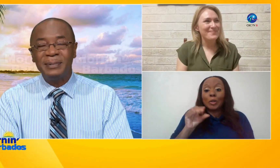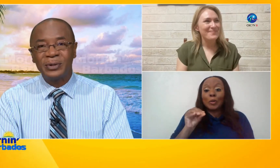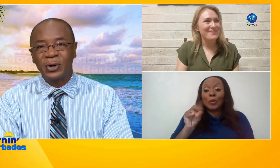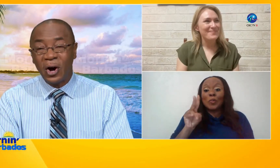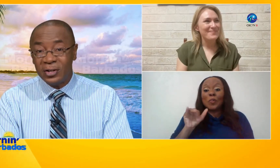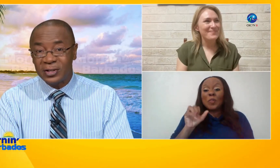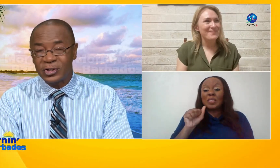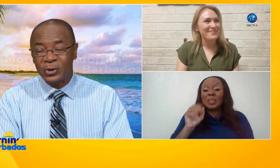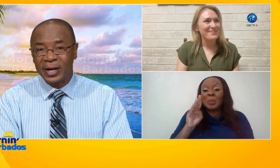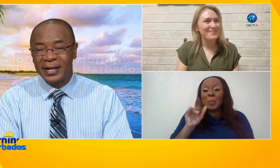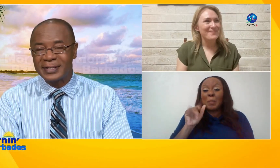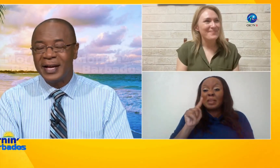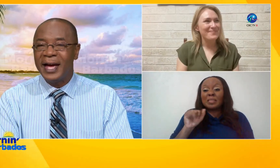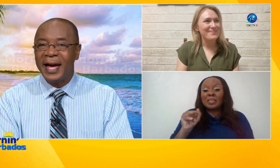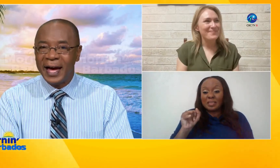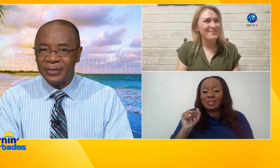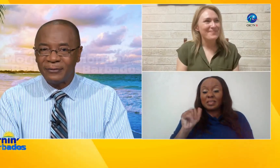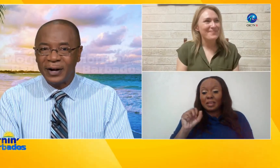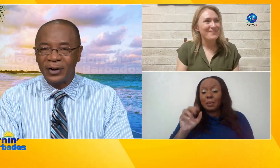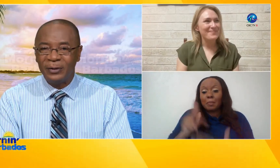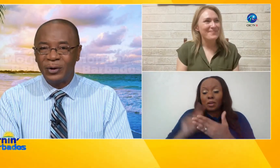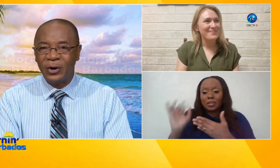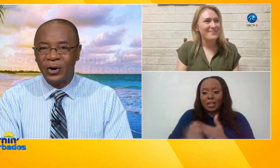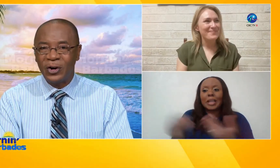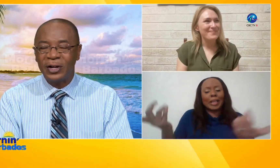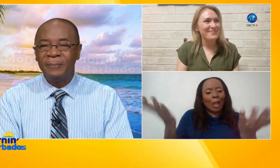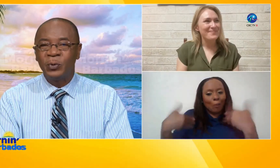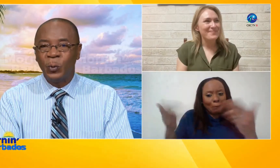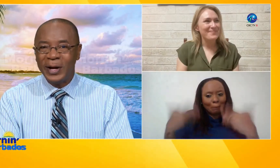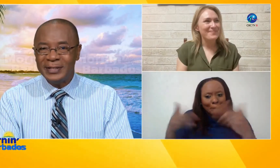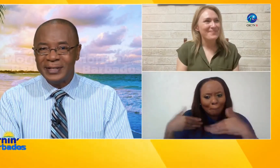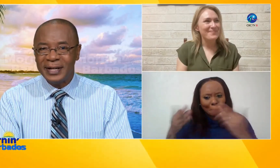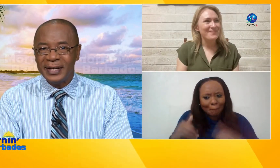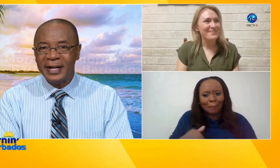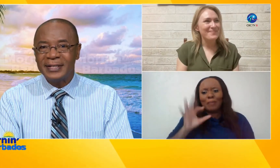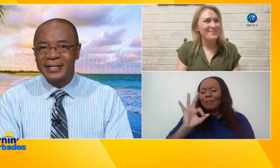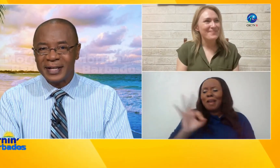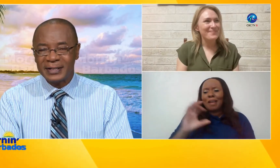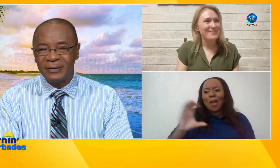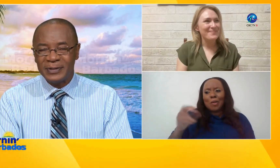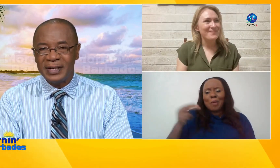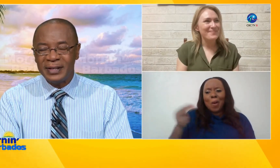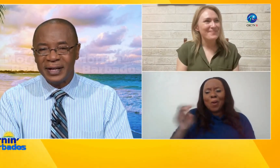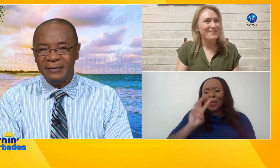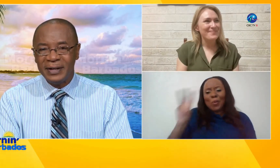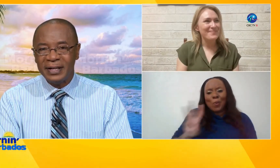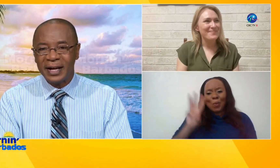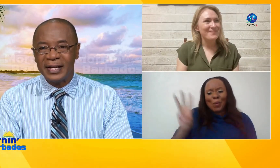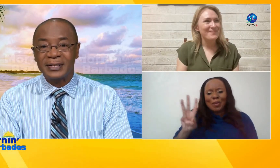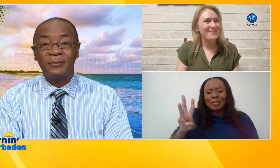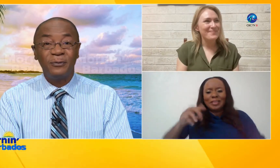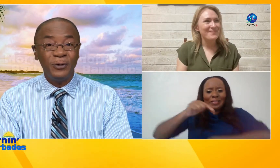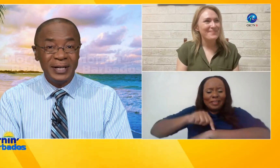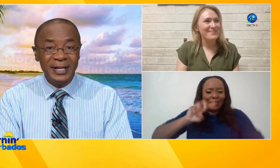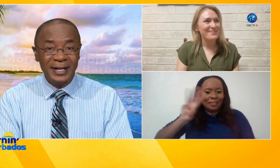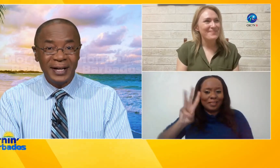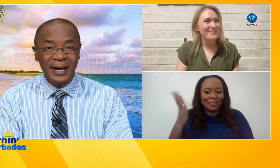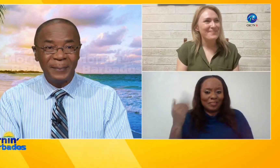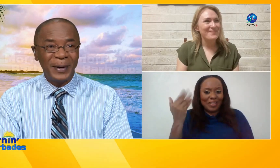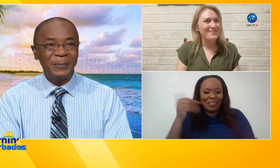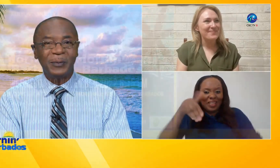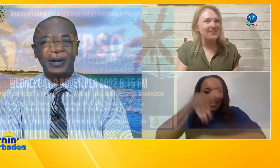Calypso concert showcase at the Frank Collymore Hall Wednesday 6:15 in the evening it's free but